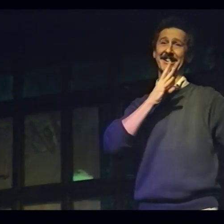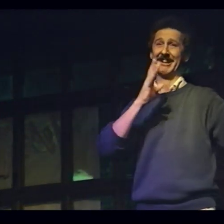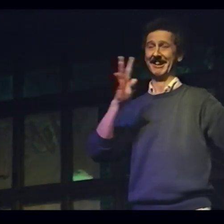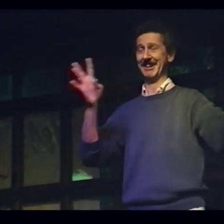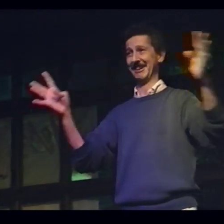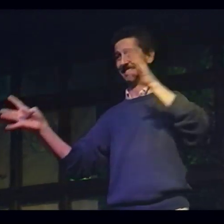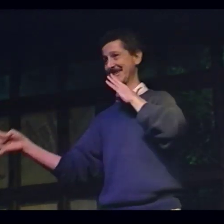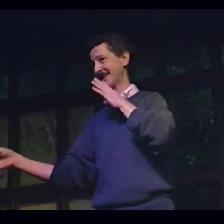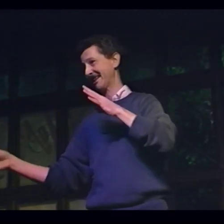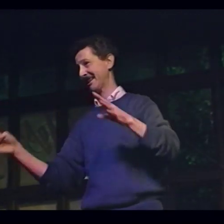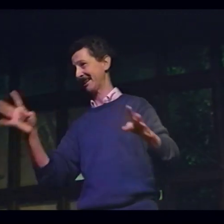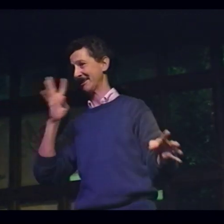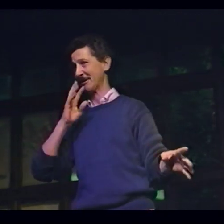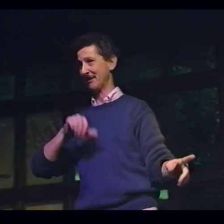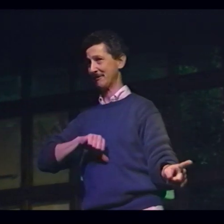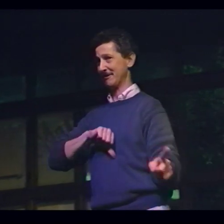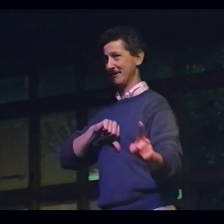He can talk!